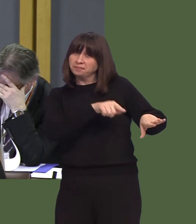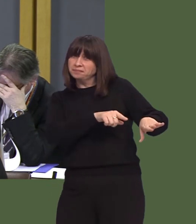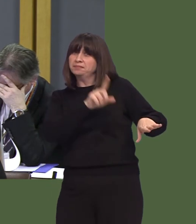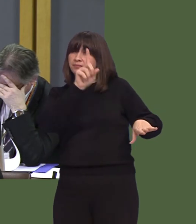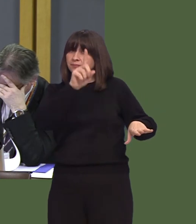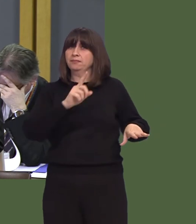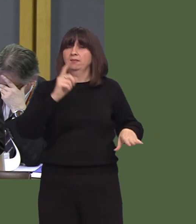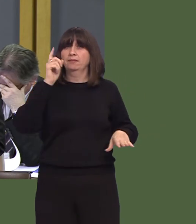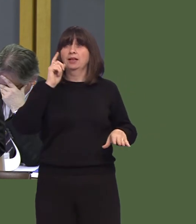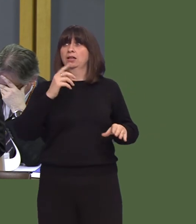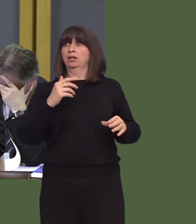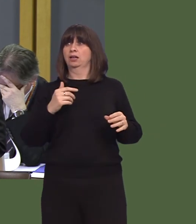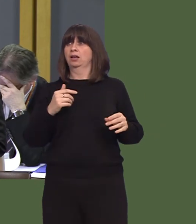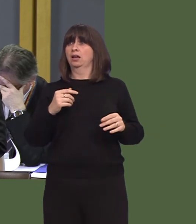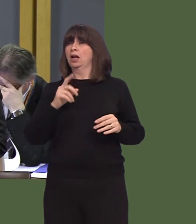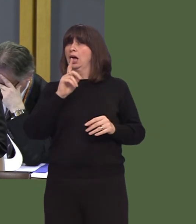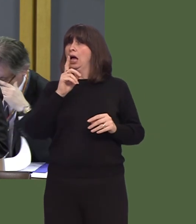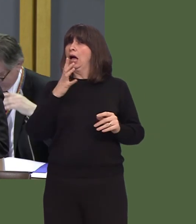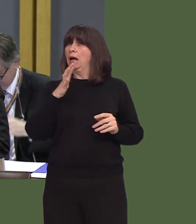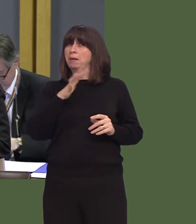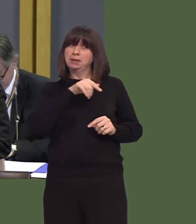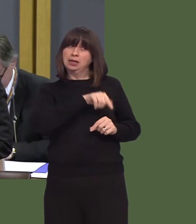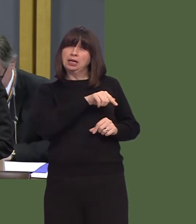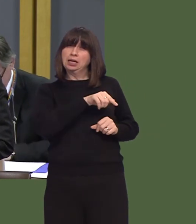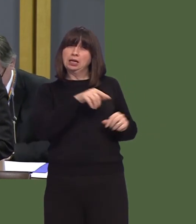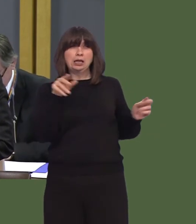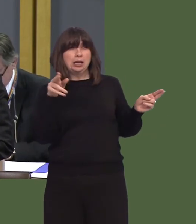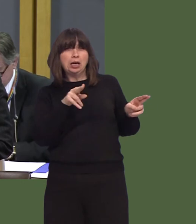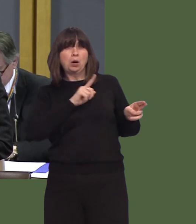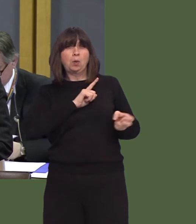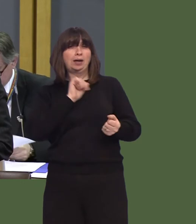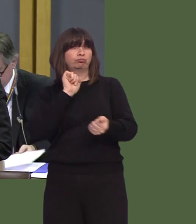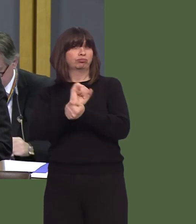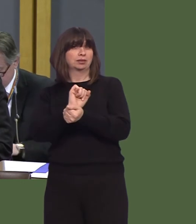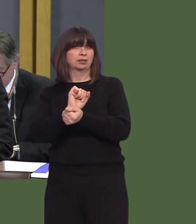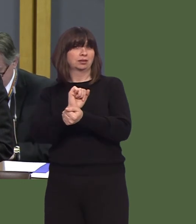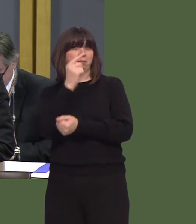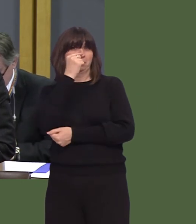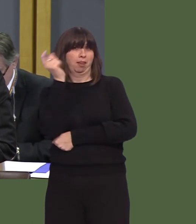on inward investment and seeing jobs come in, but perhaps that could be down to the fact there's a prison coming to the enterprise zone.